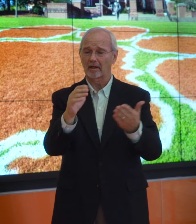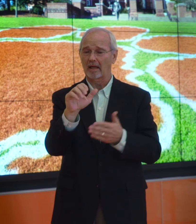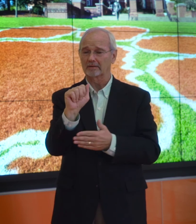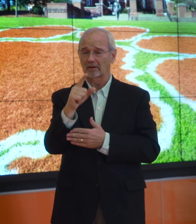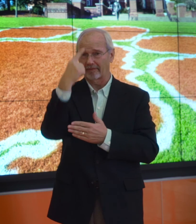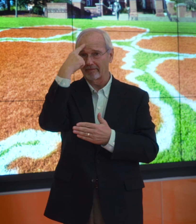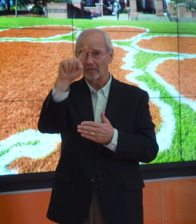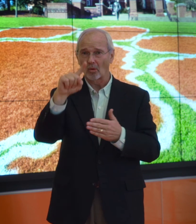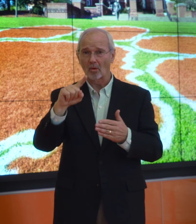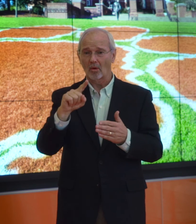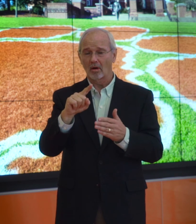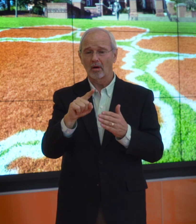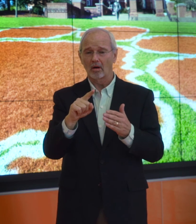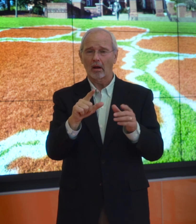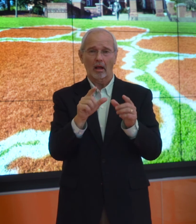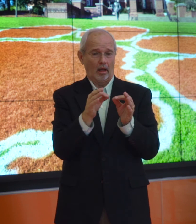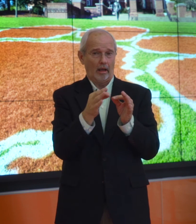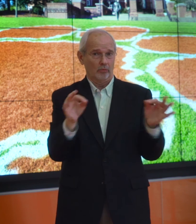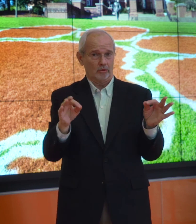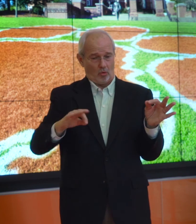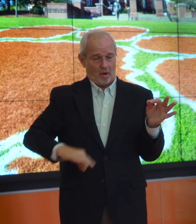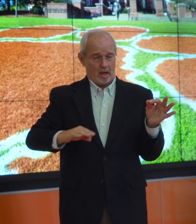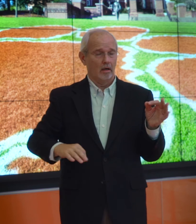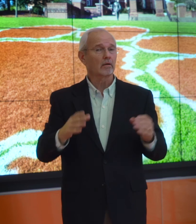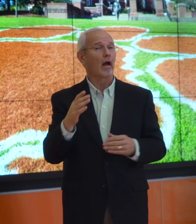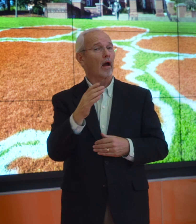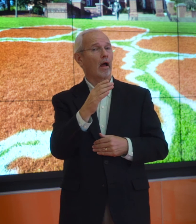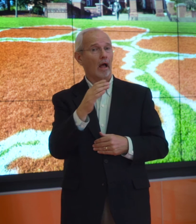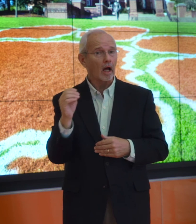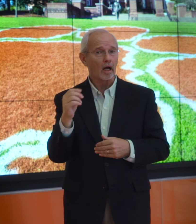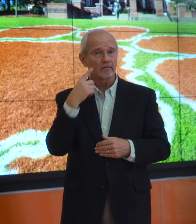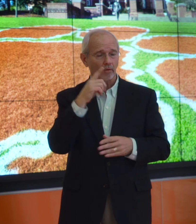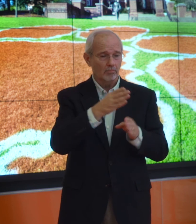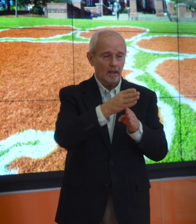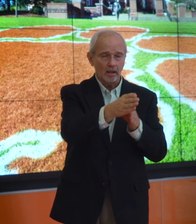offering ASL for language credit, or a major/minor in ASL,